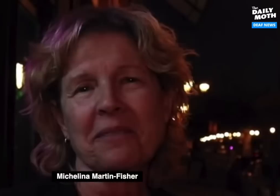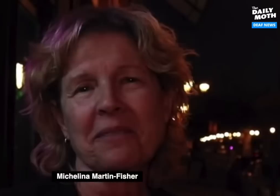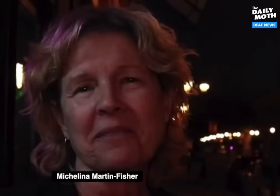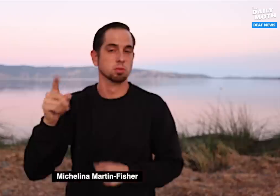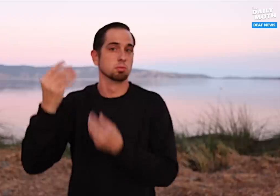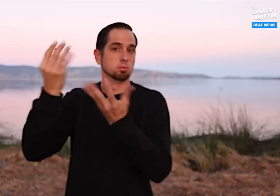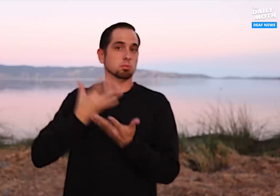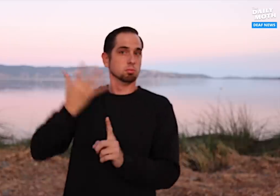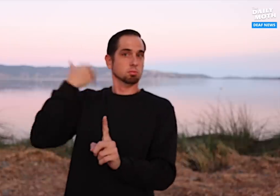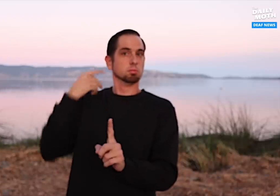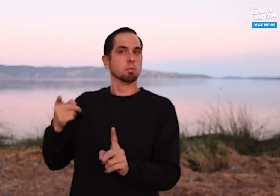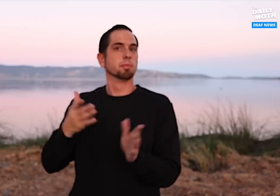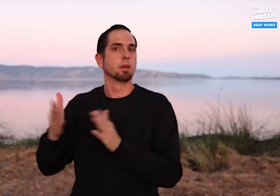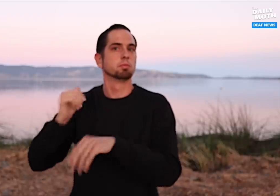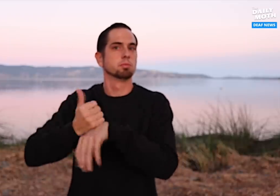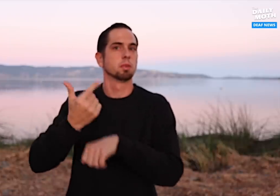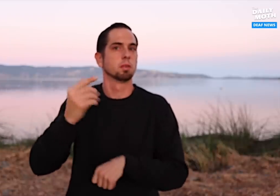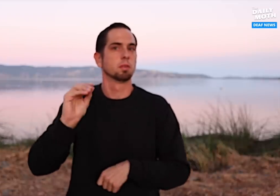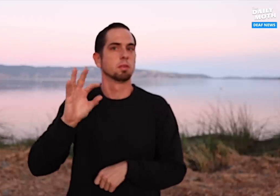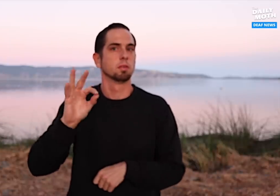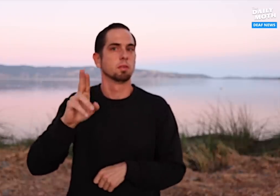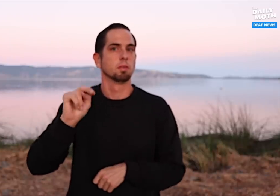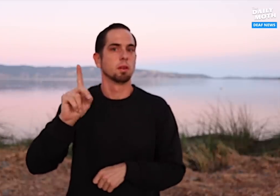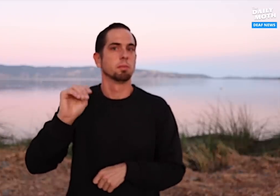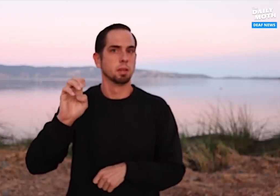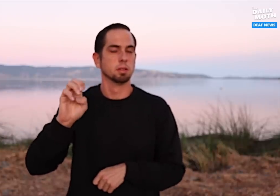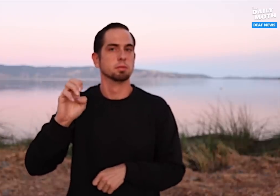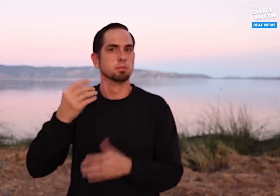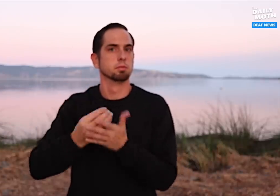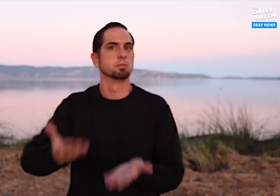told me that she wanted to start a GoFundMe campaign to raise